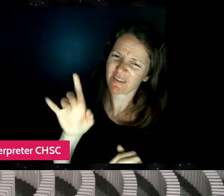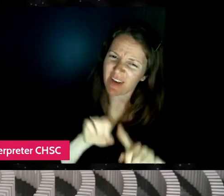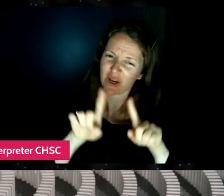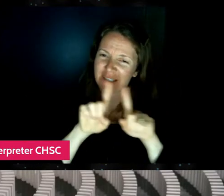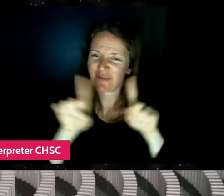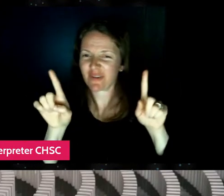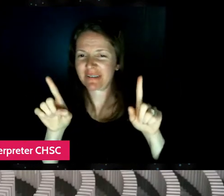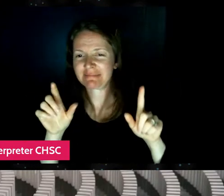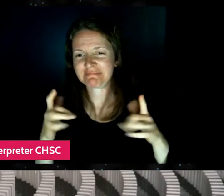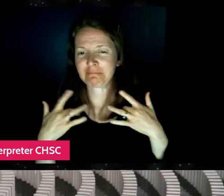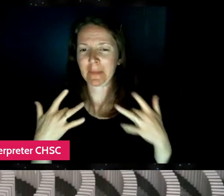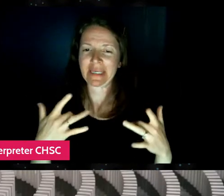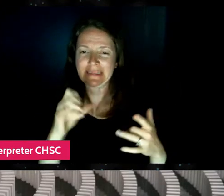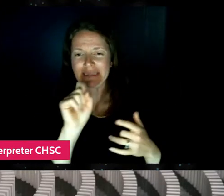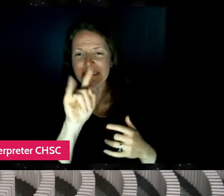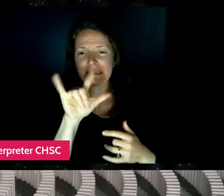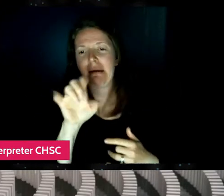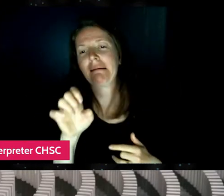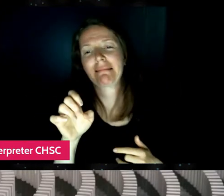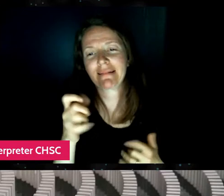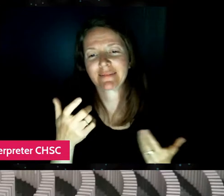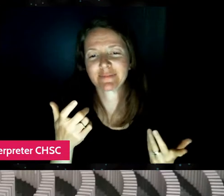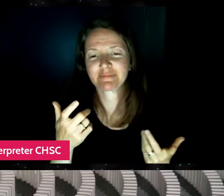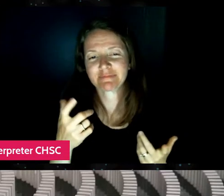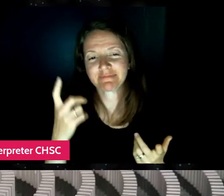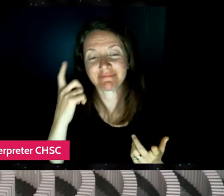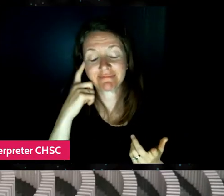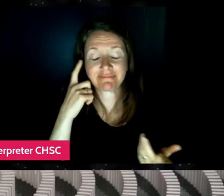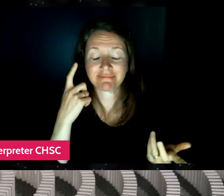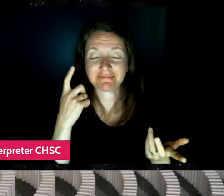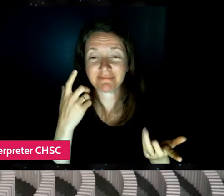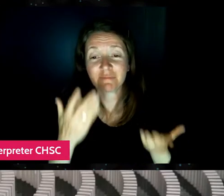And I think it was neat. I would think it was probably neat for her